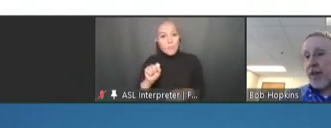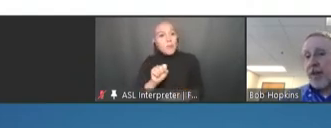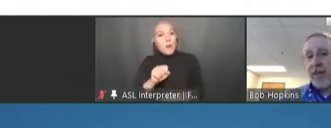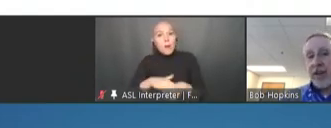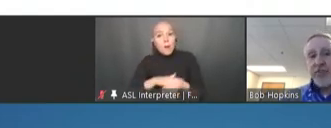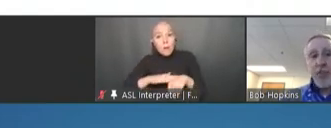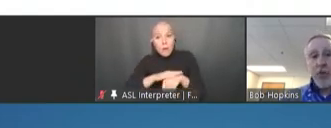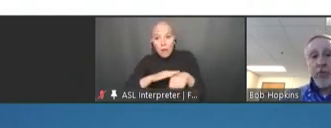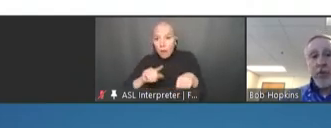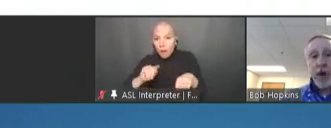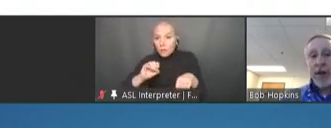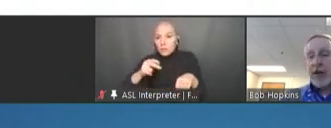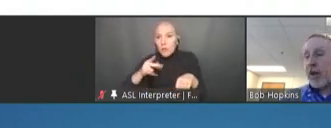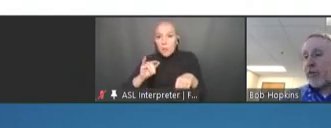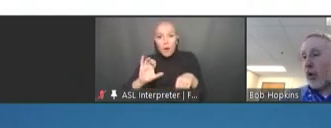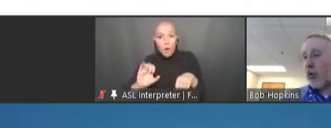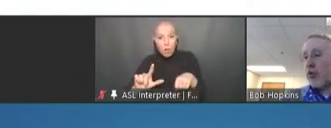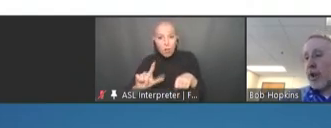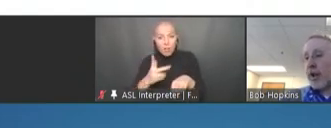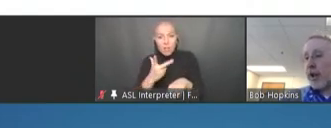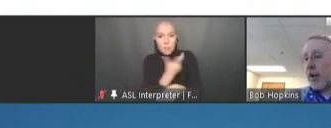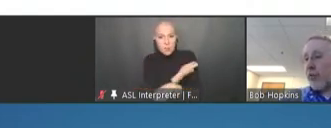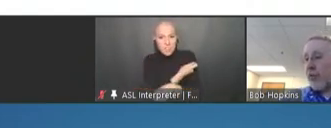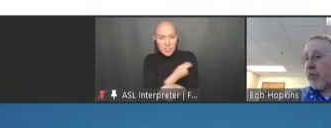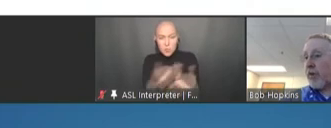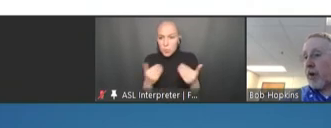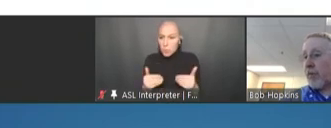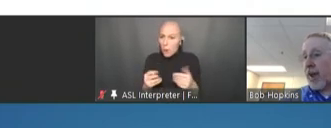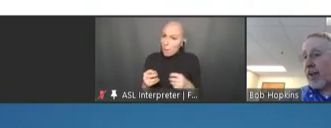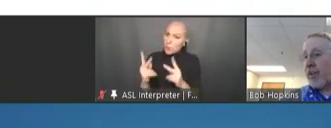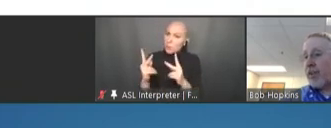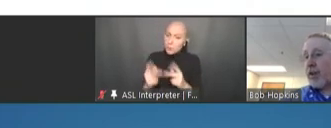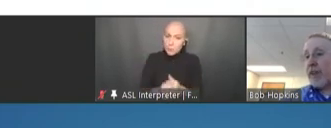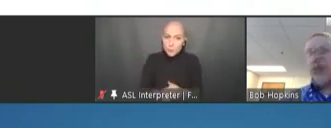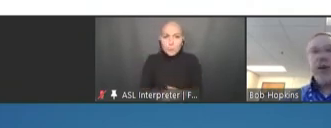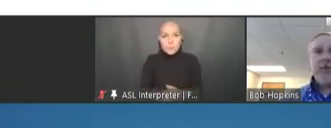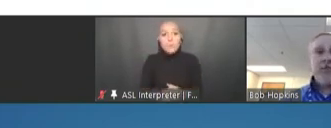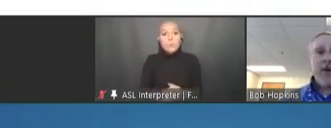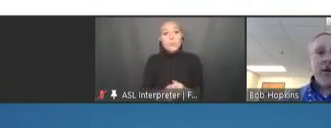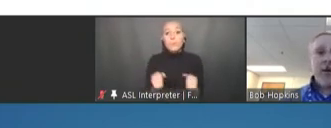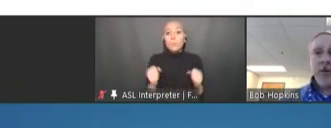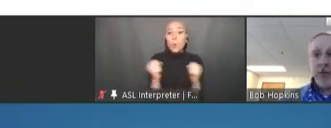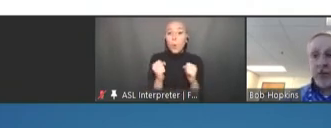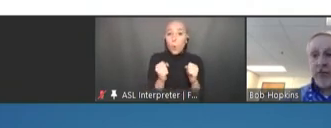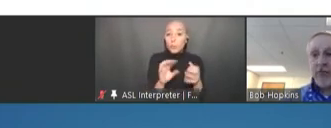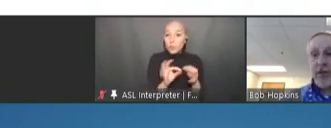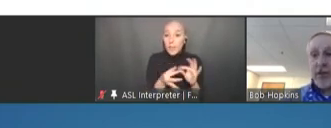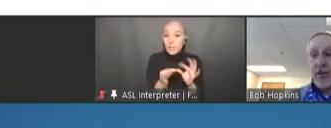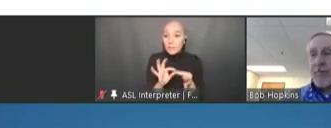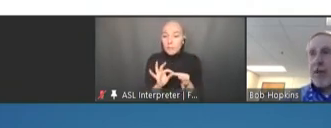I think it's important we recognize cold-chain and other vaccine delivery potentials. People